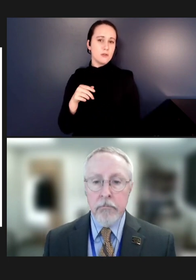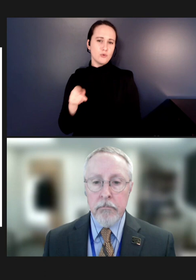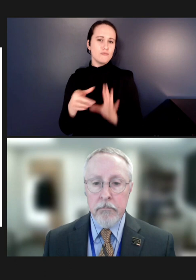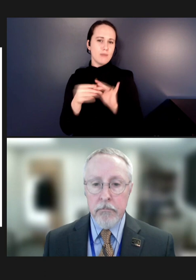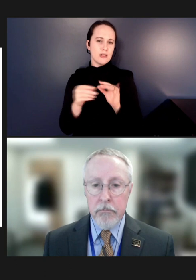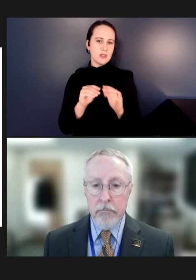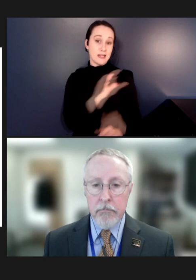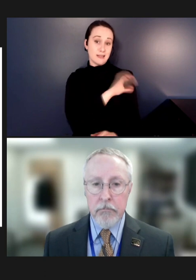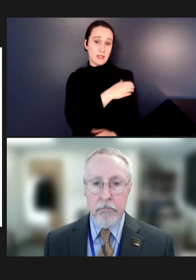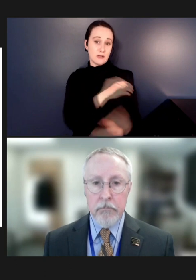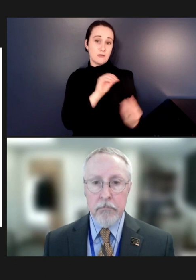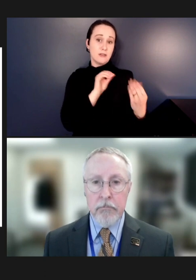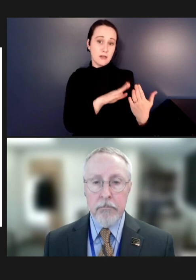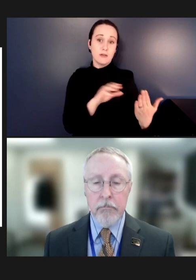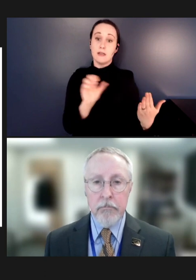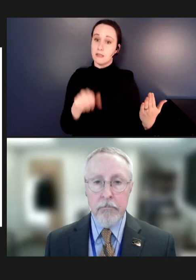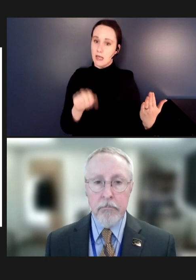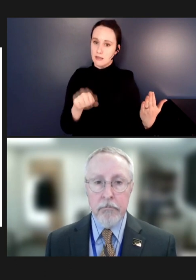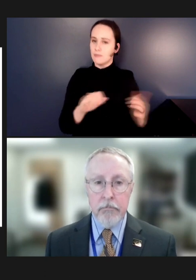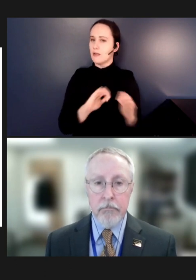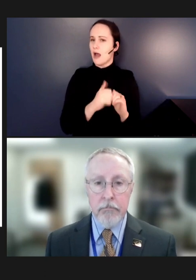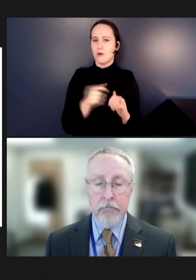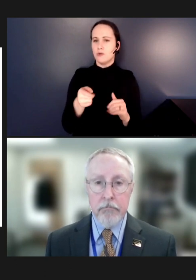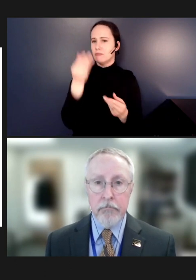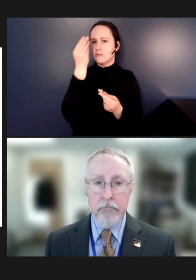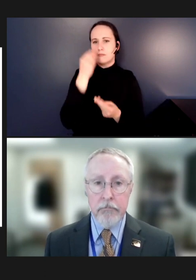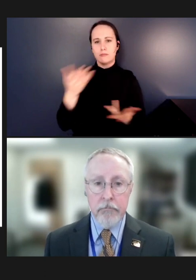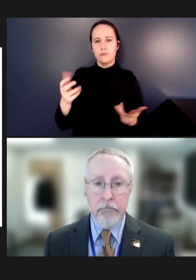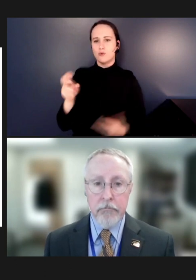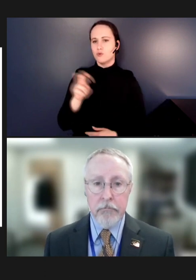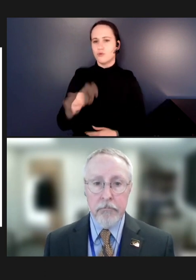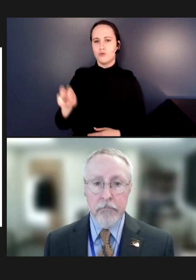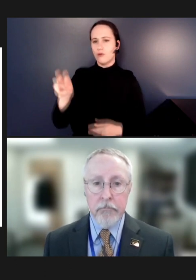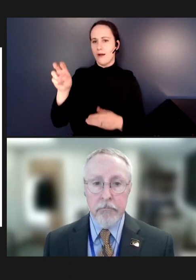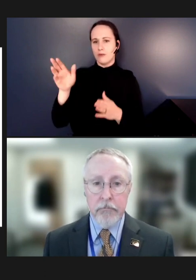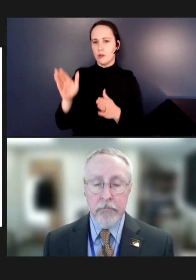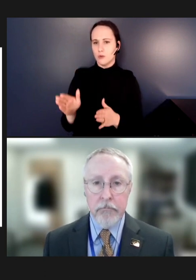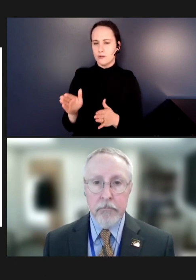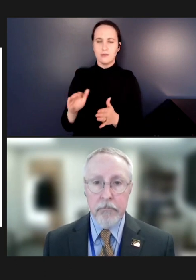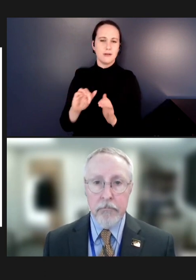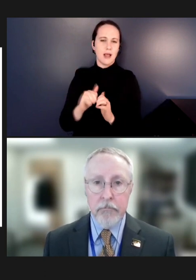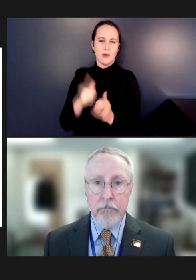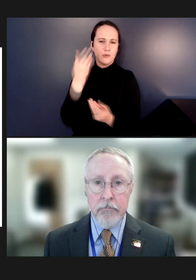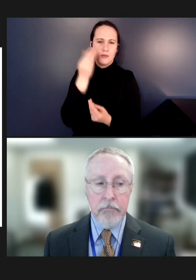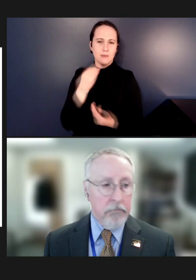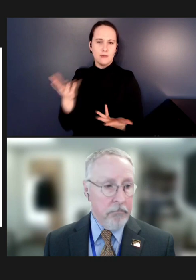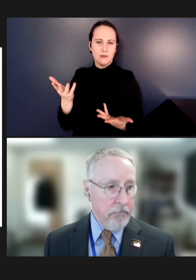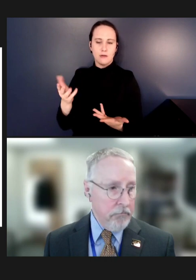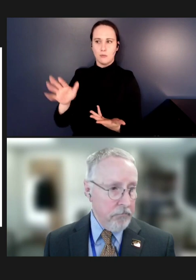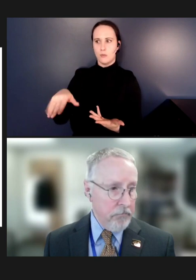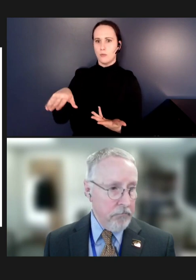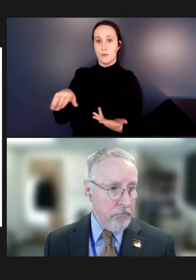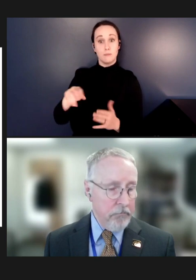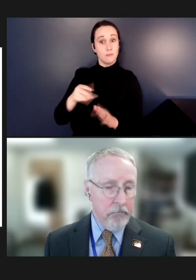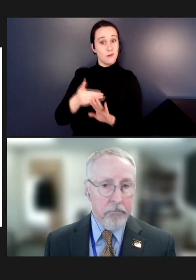to inform travelers of the need to be protected prior to overseas travel to